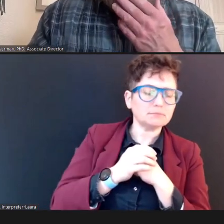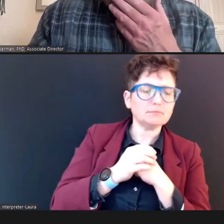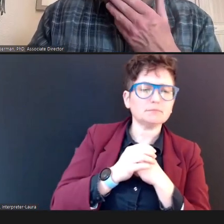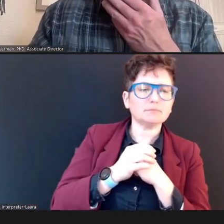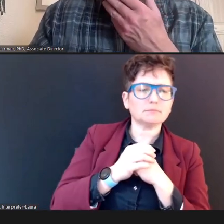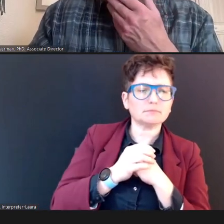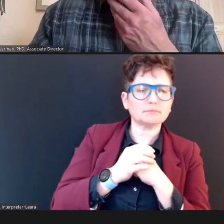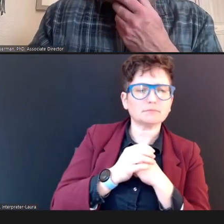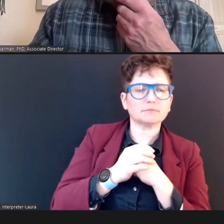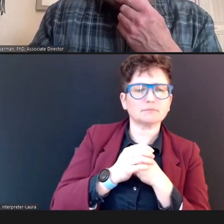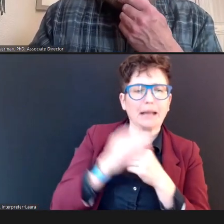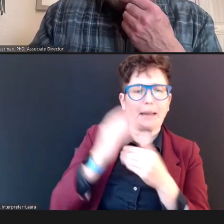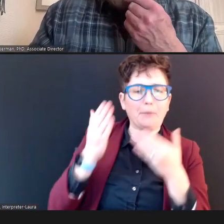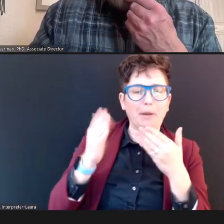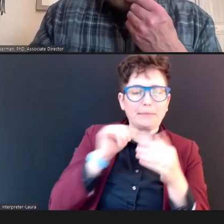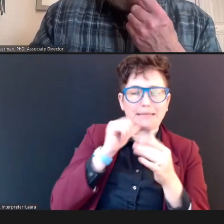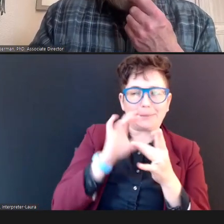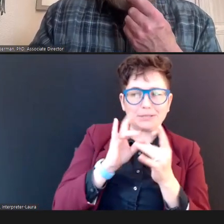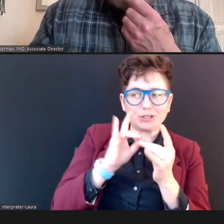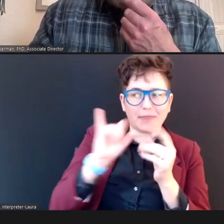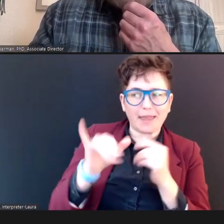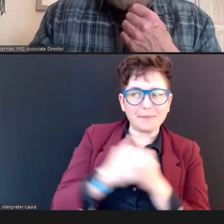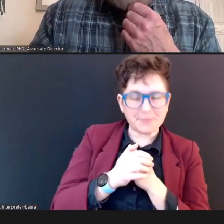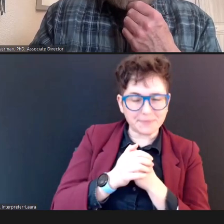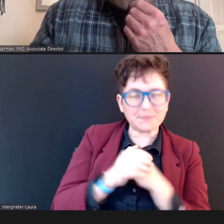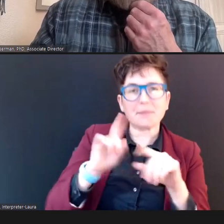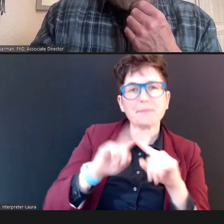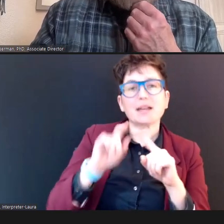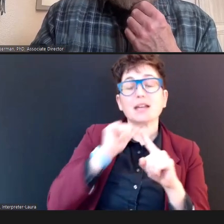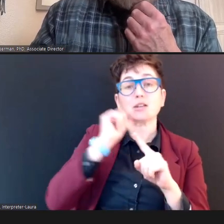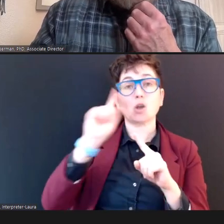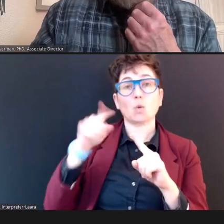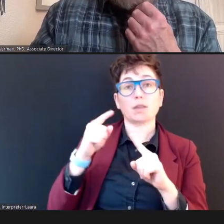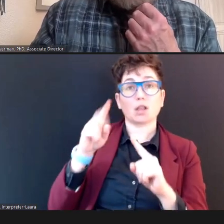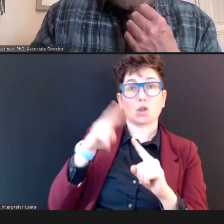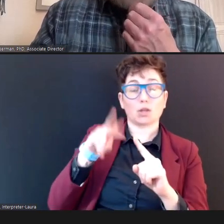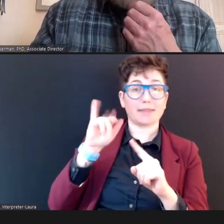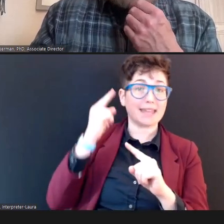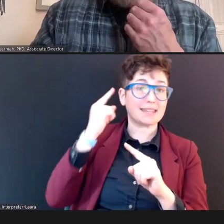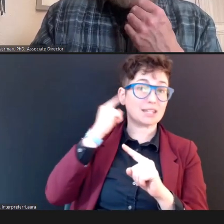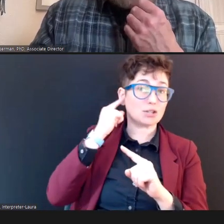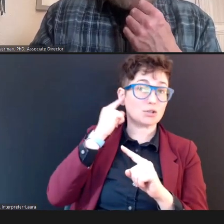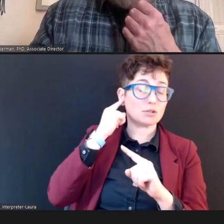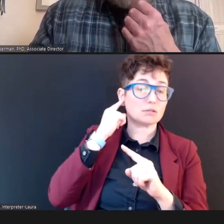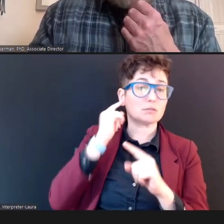but not only looking in that ear, for -- blockage or drainage or some